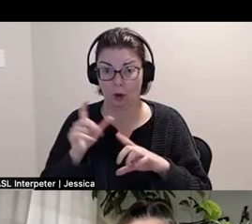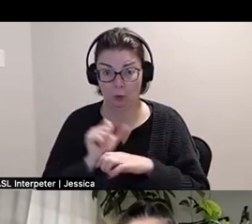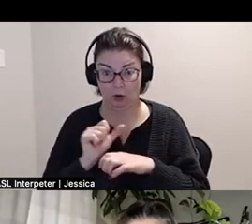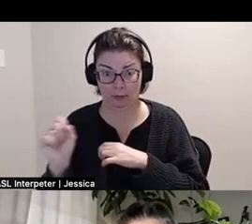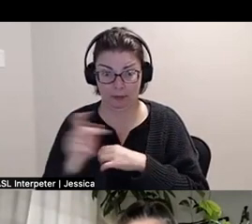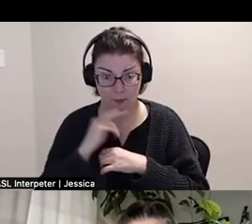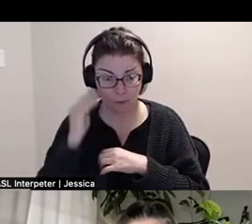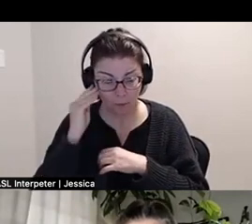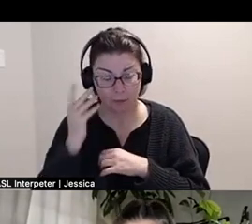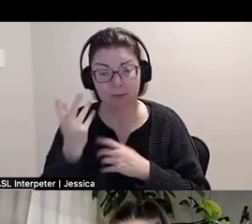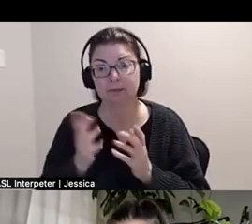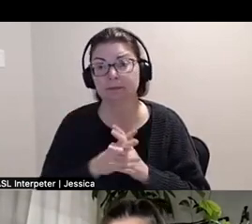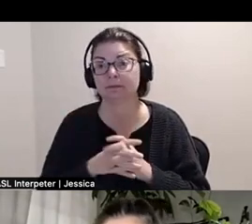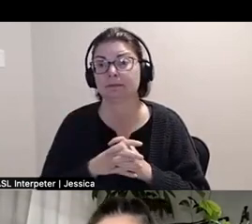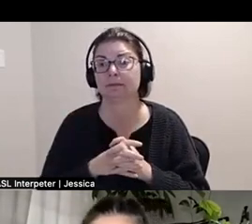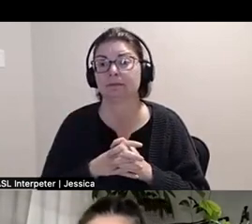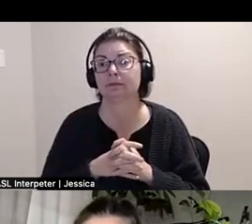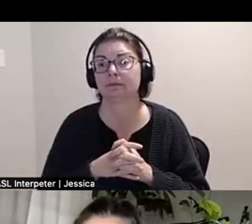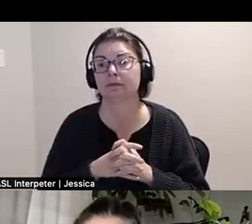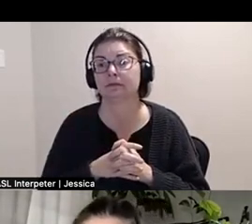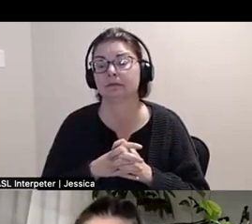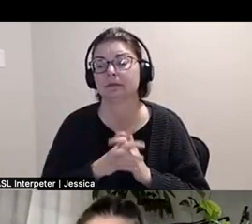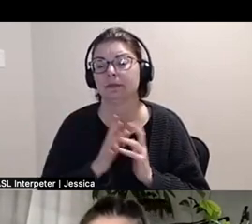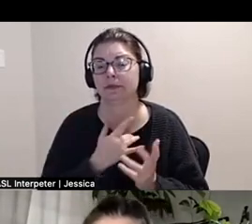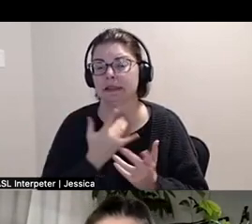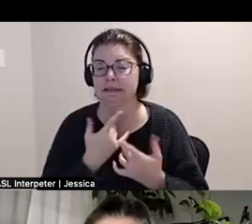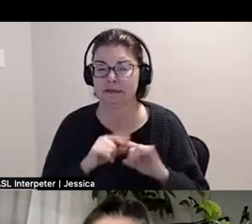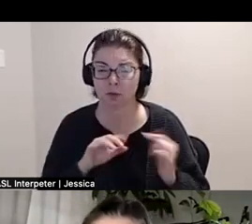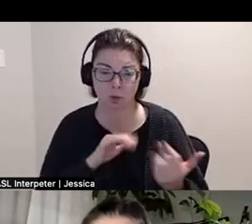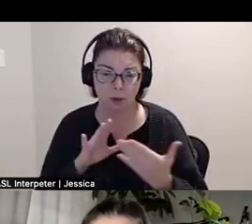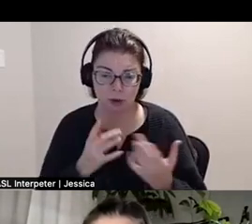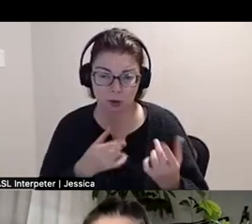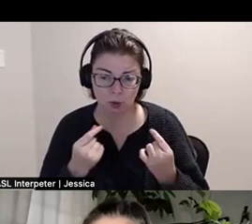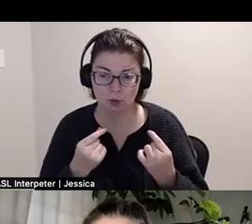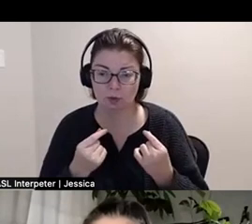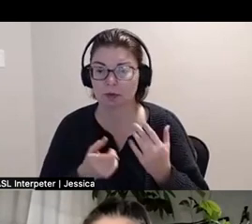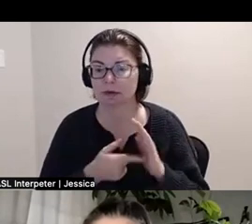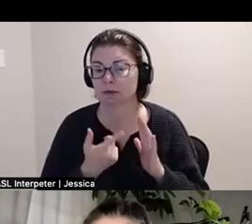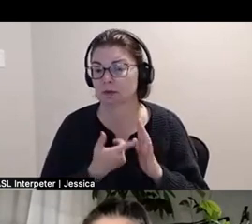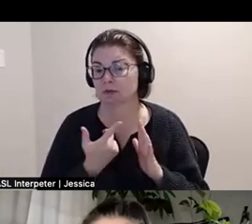I feel like I have so many, there's different ways that I do it. Like some works they just live with me.